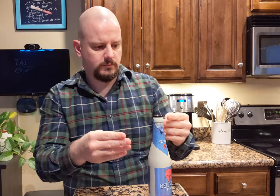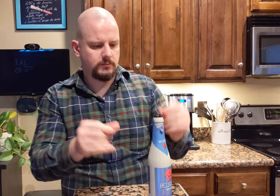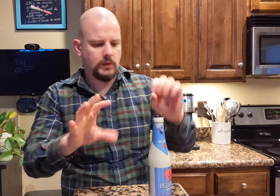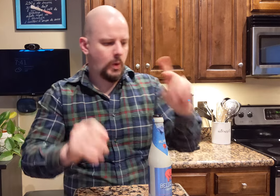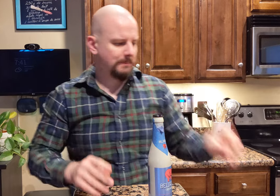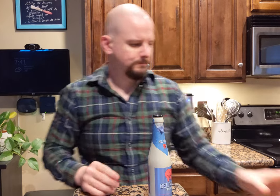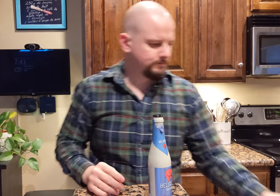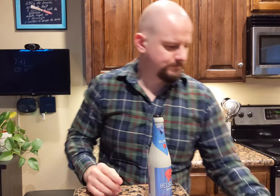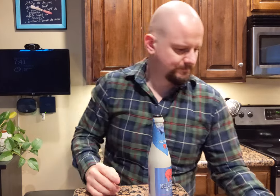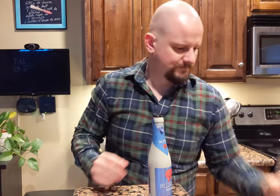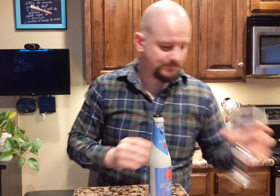Allright...